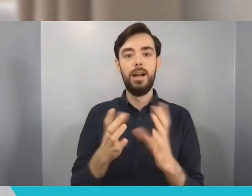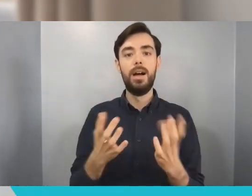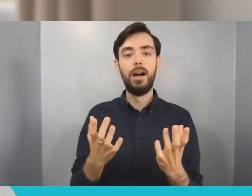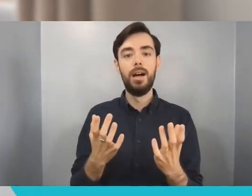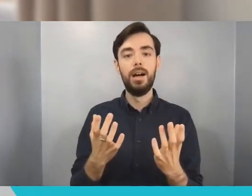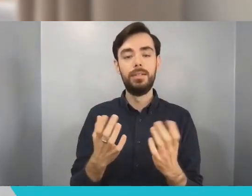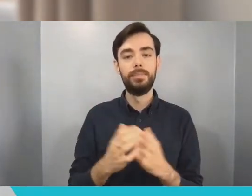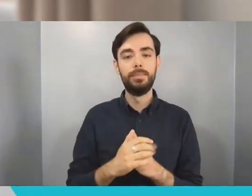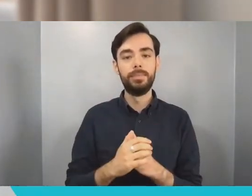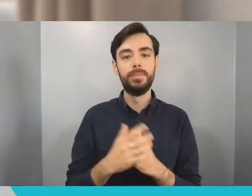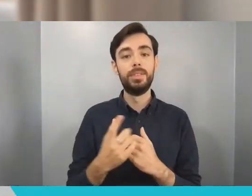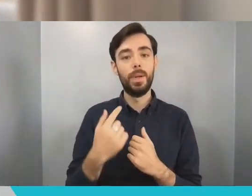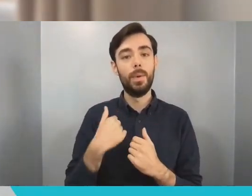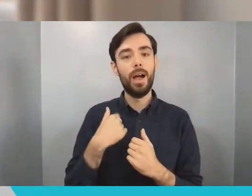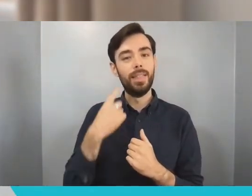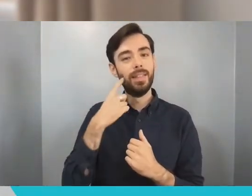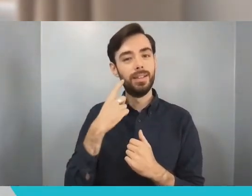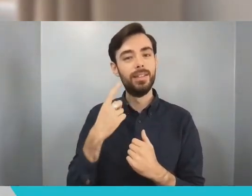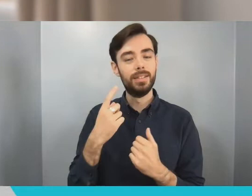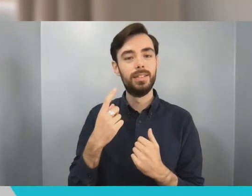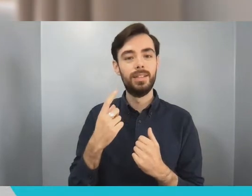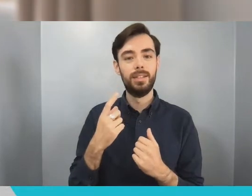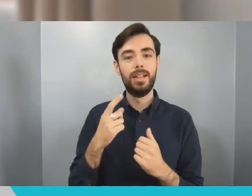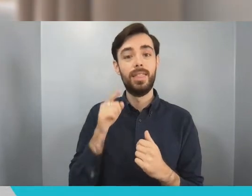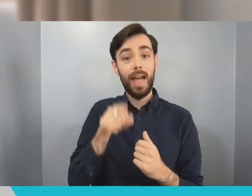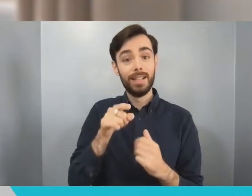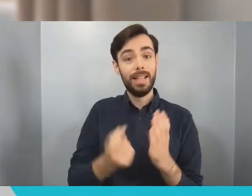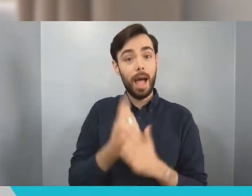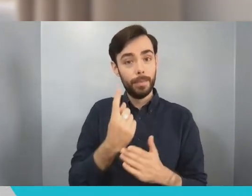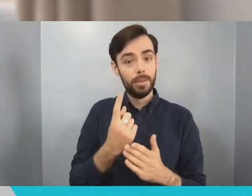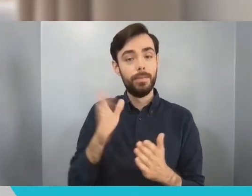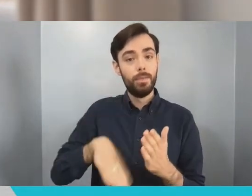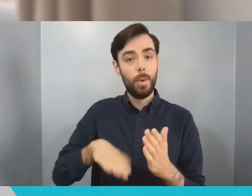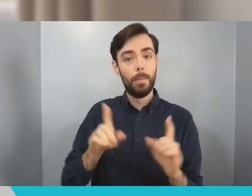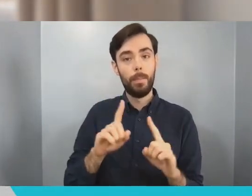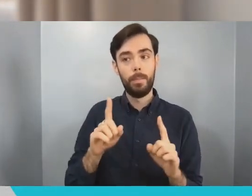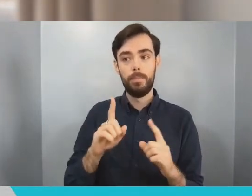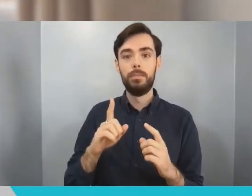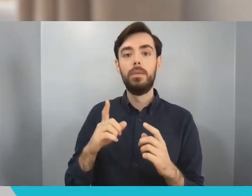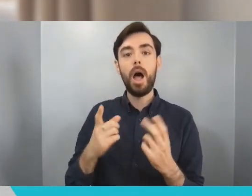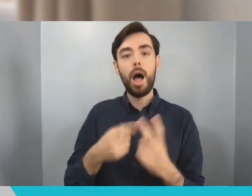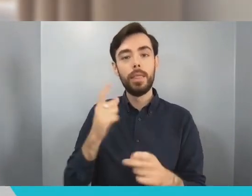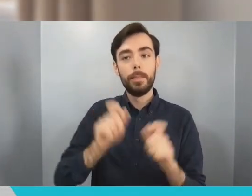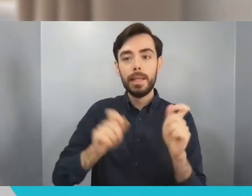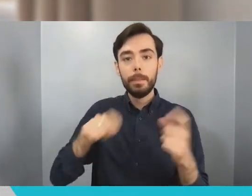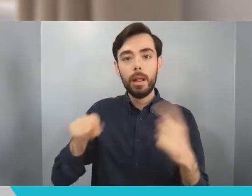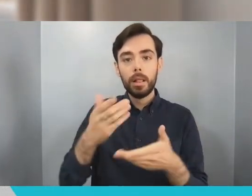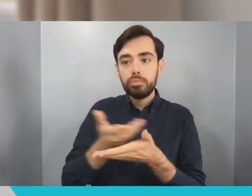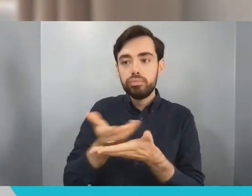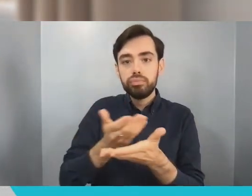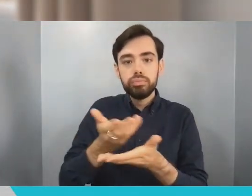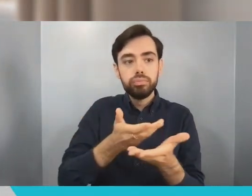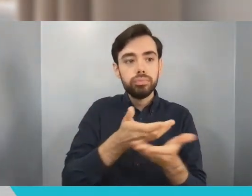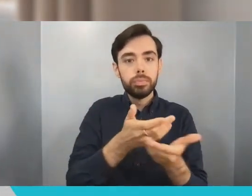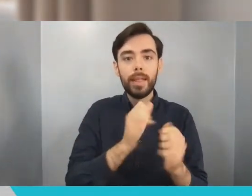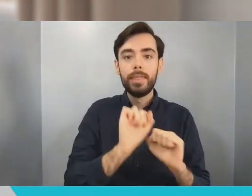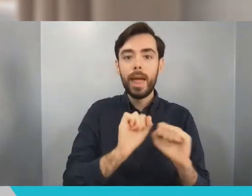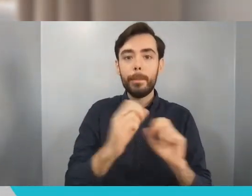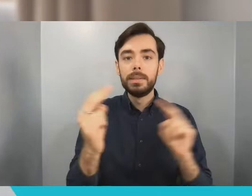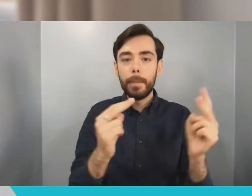perspectives, different people, different backgrounds, different locations, different fields of study